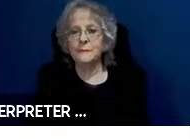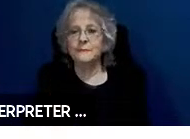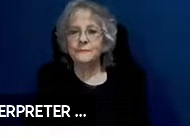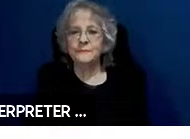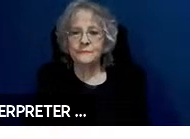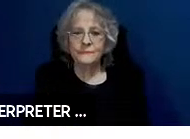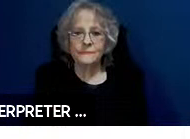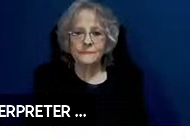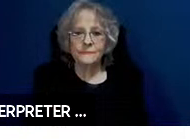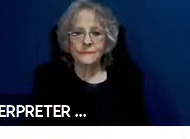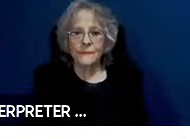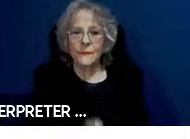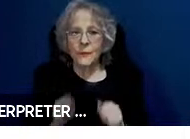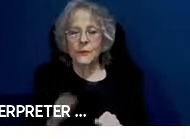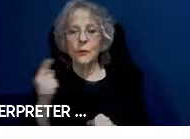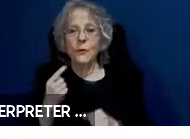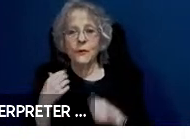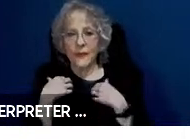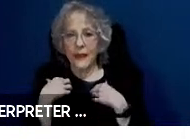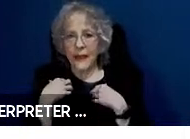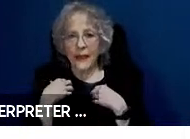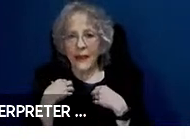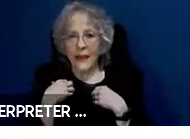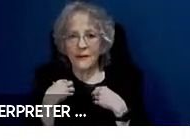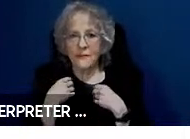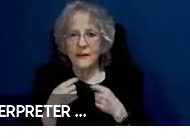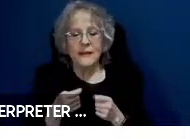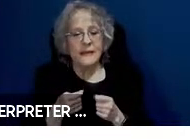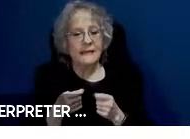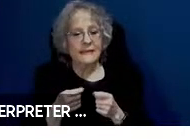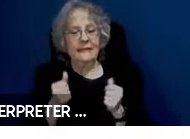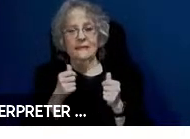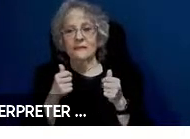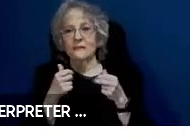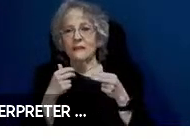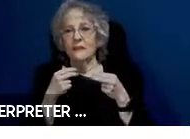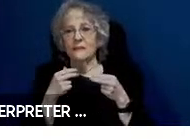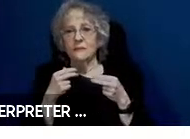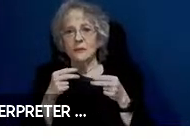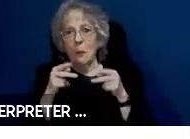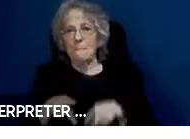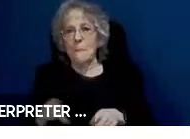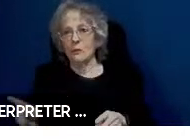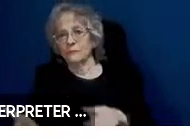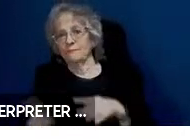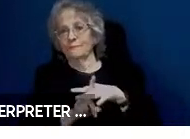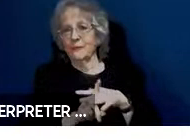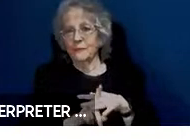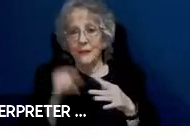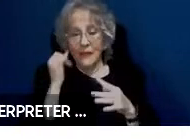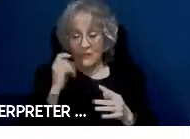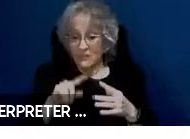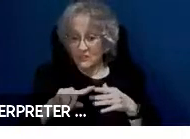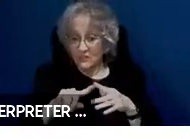always have an instant human in a loop option that you can bring in when it begins to fail. And then